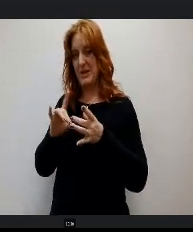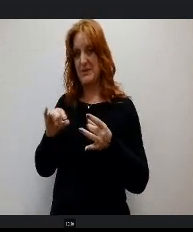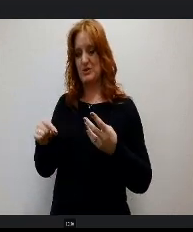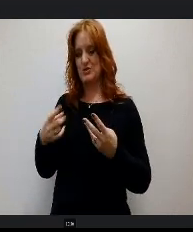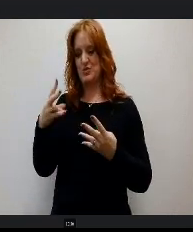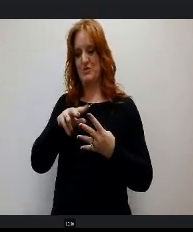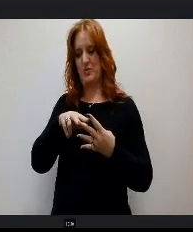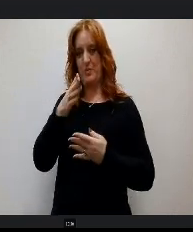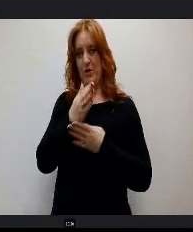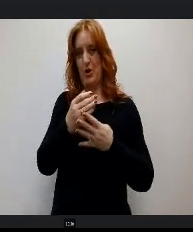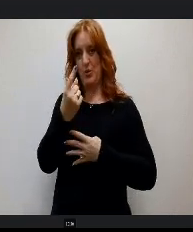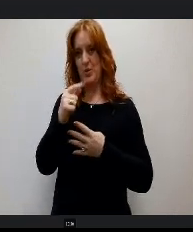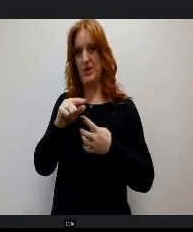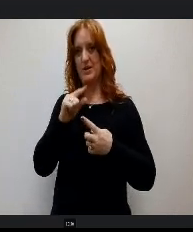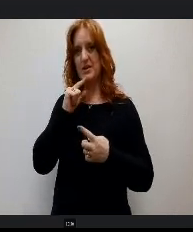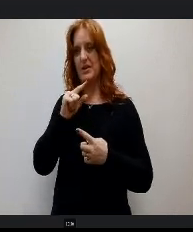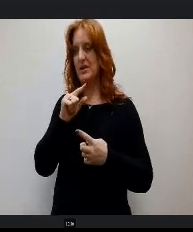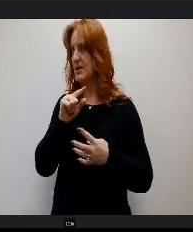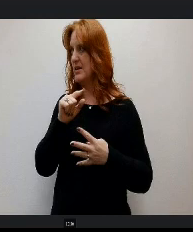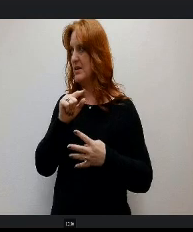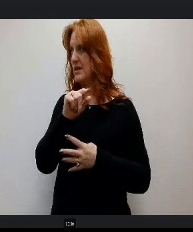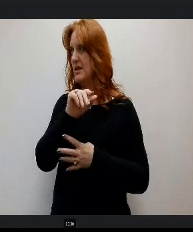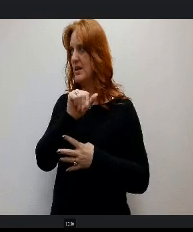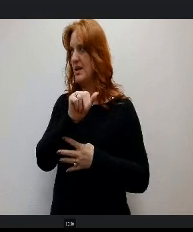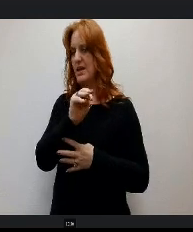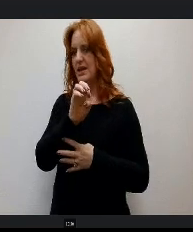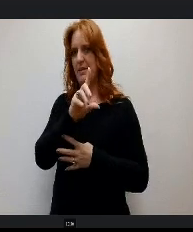will be Amity, Amity Lynch before we call her up. Just one second. Absolutely